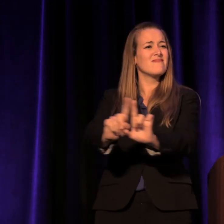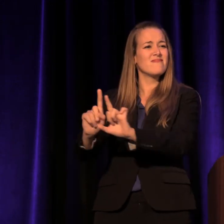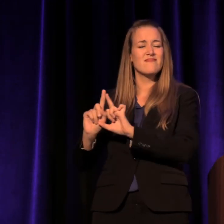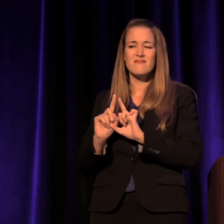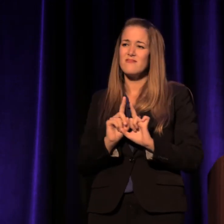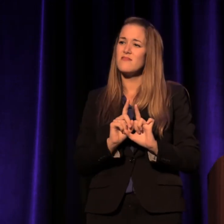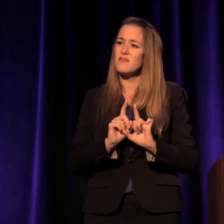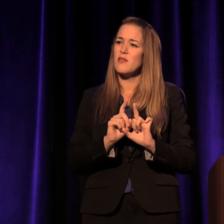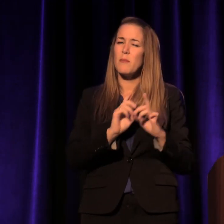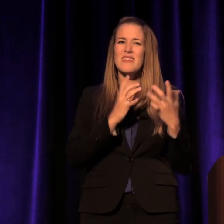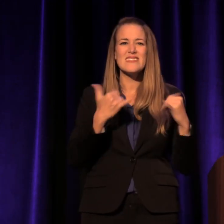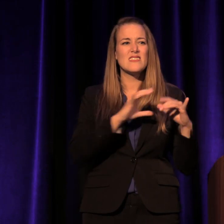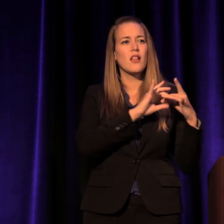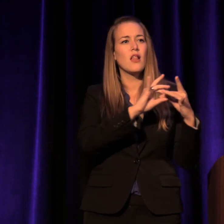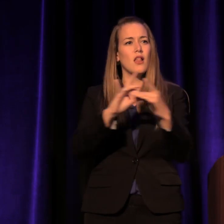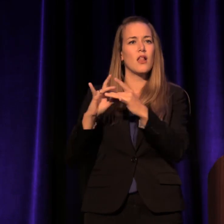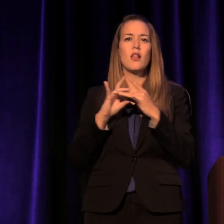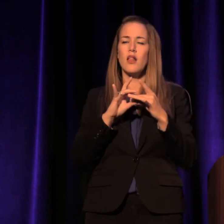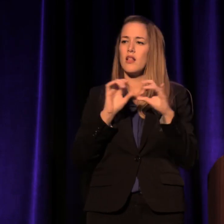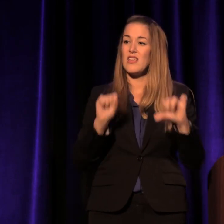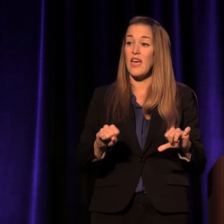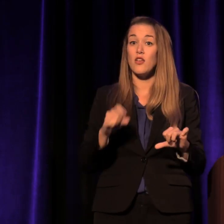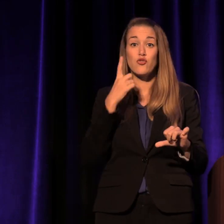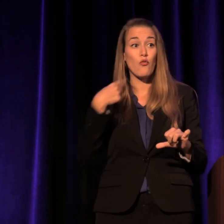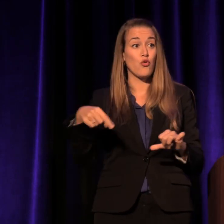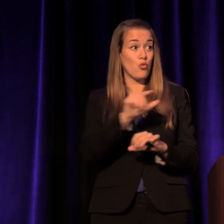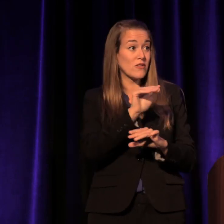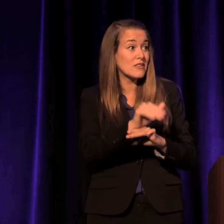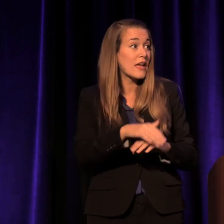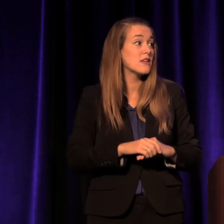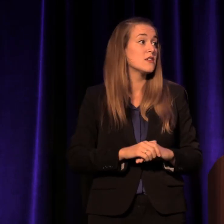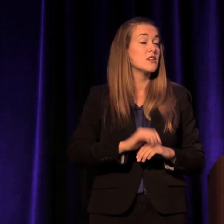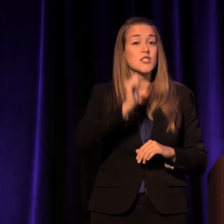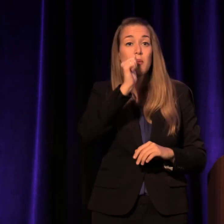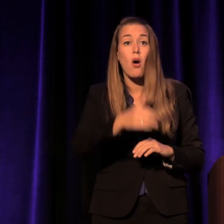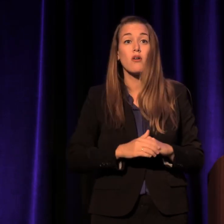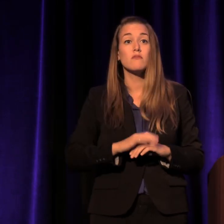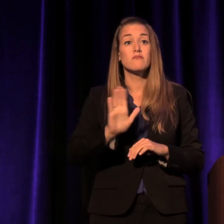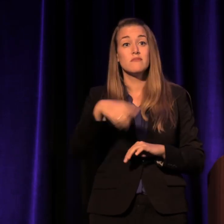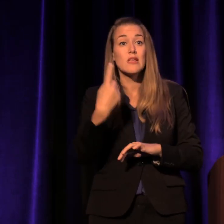And a thing you can do tonight, tomorrow, the next day,